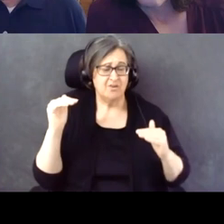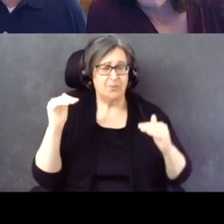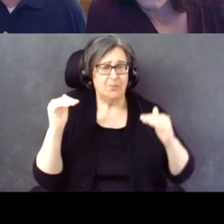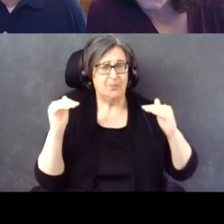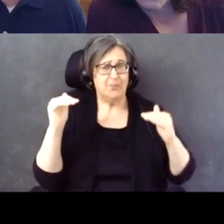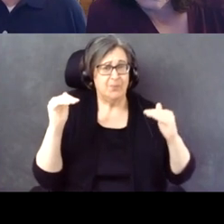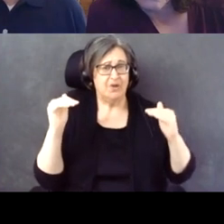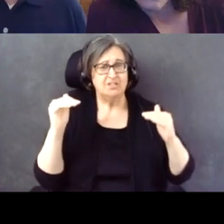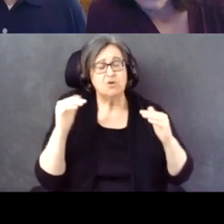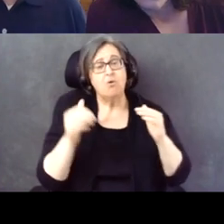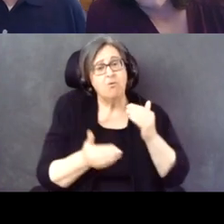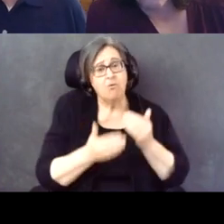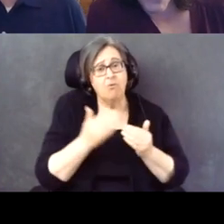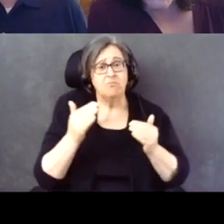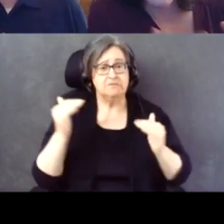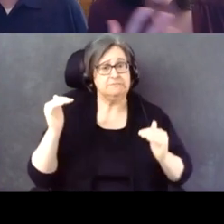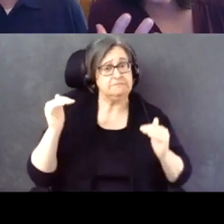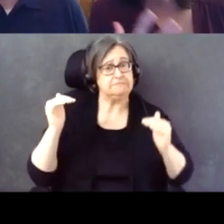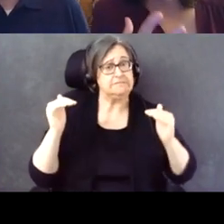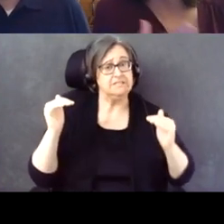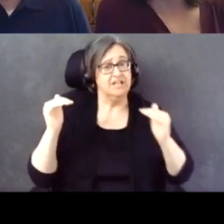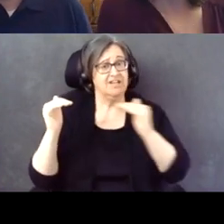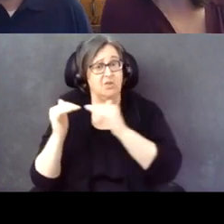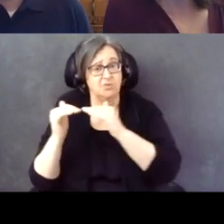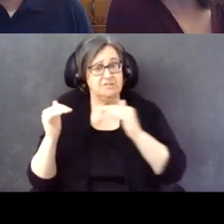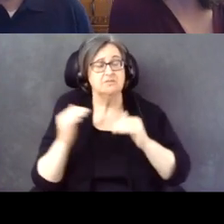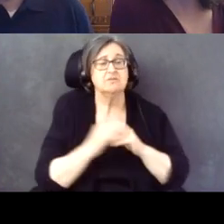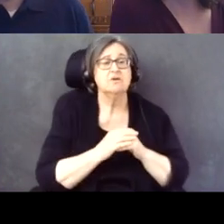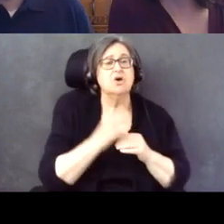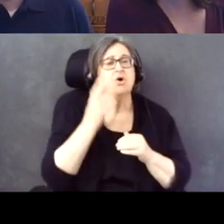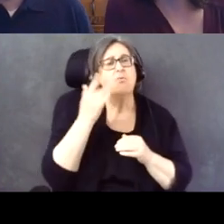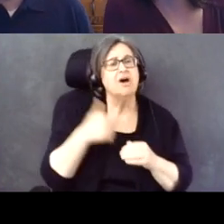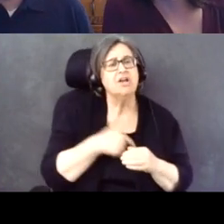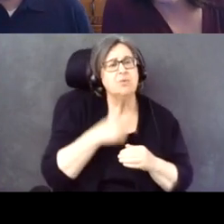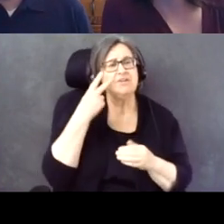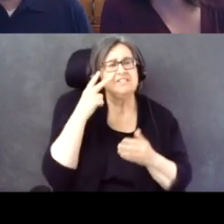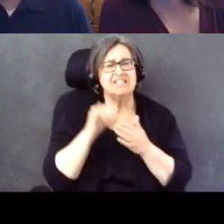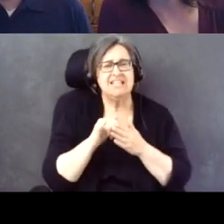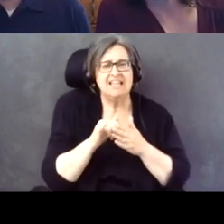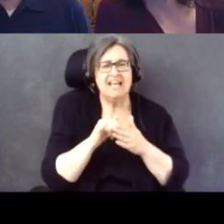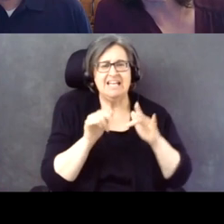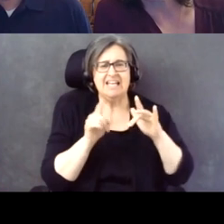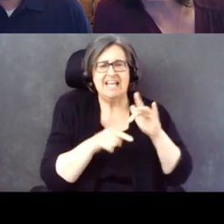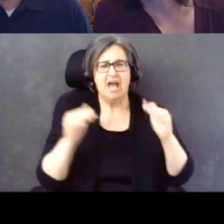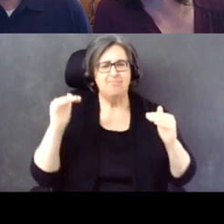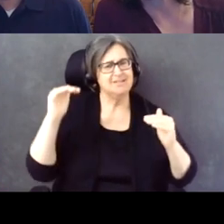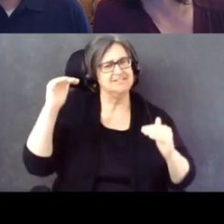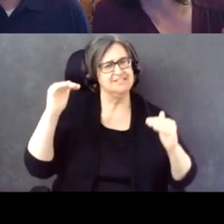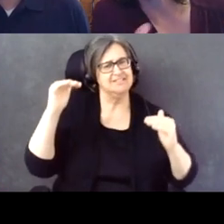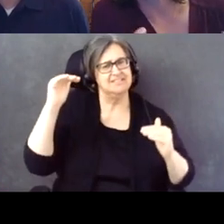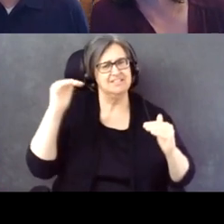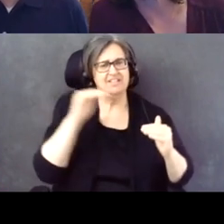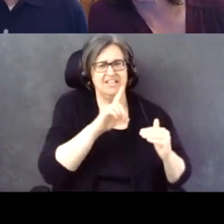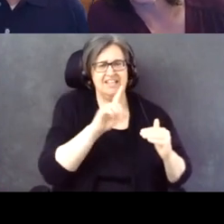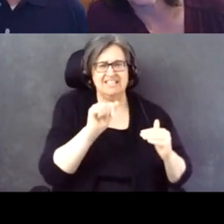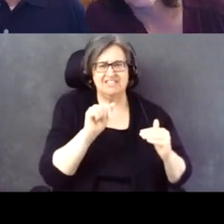So why do we see this turn out gap? This disability turn out gap that seems very persistent?